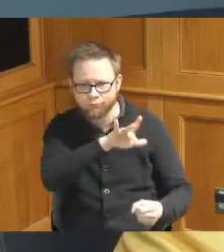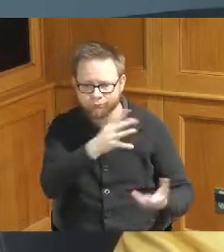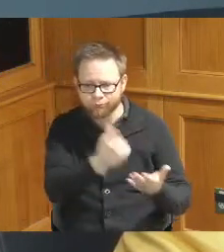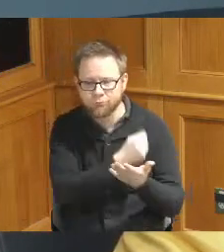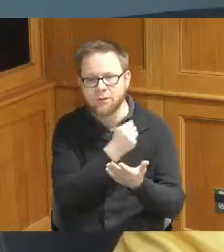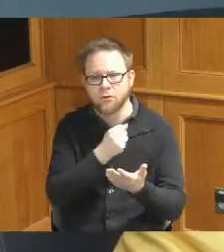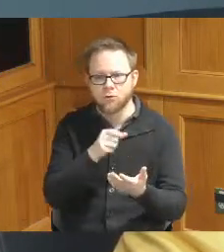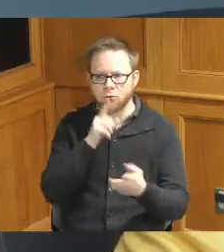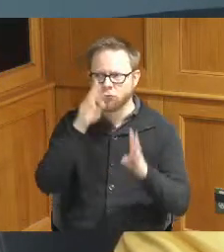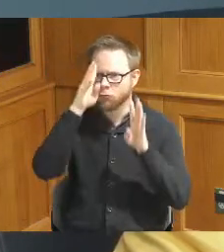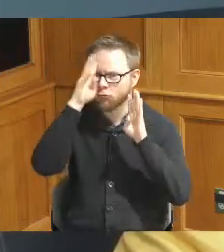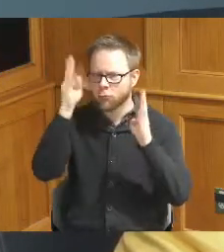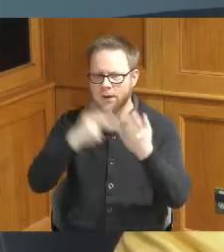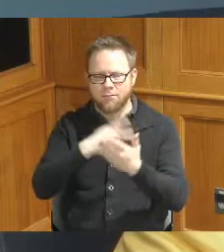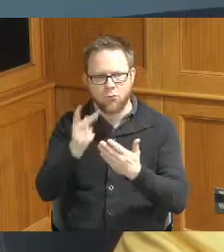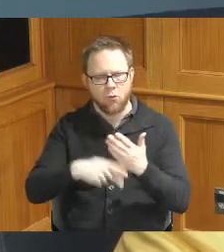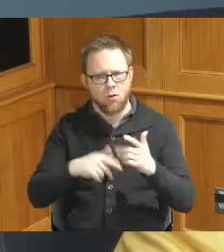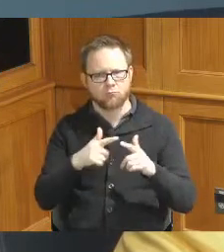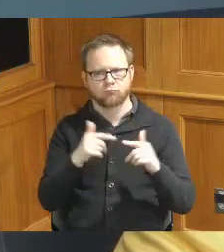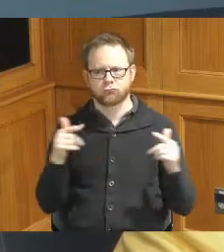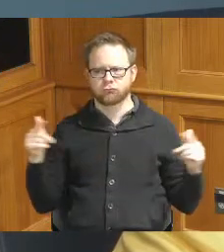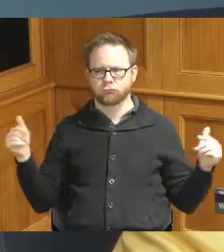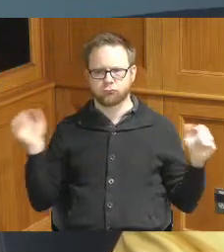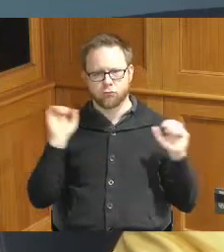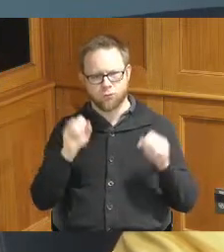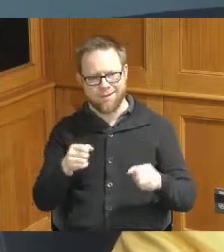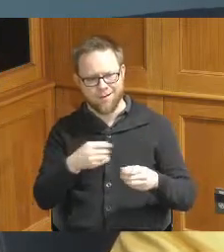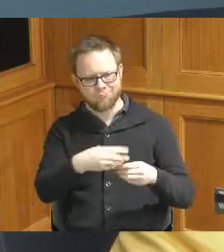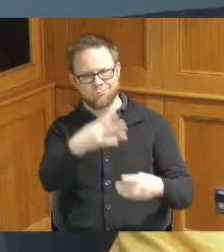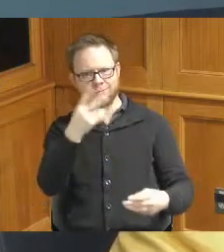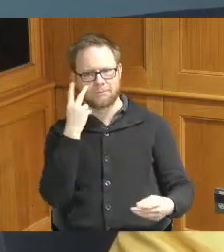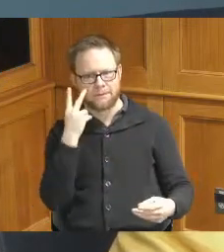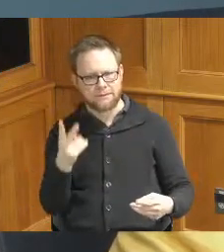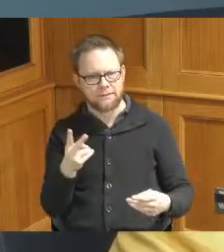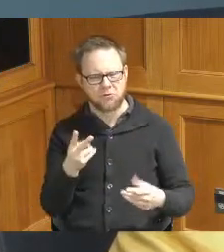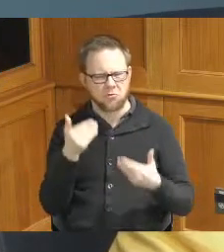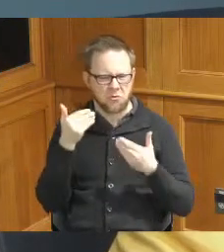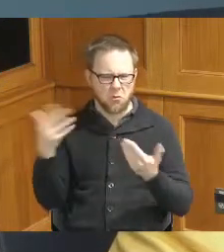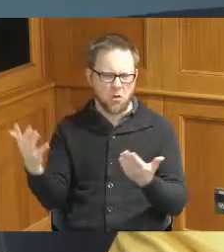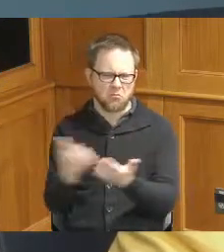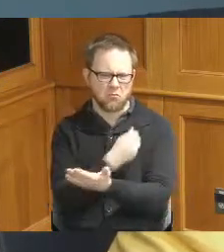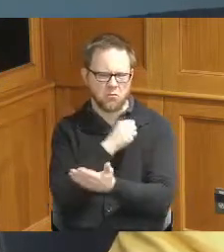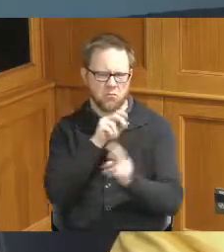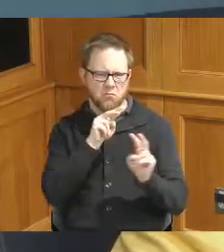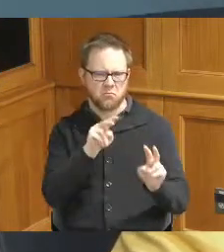creative programs that are on there so just take a moment and look at our website thank